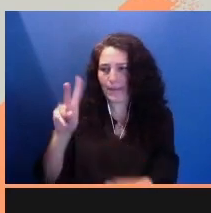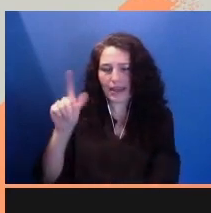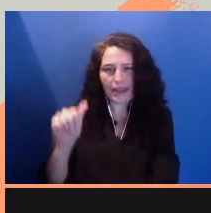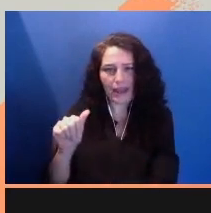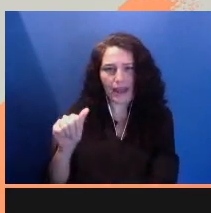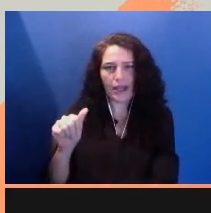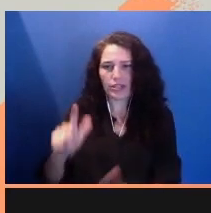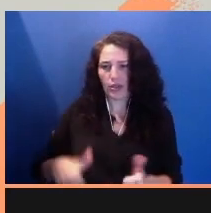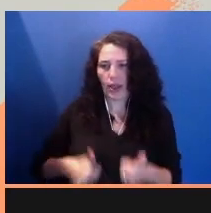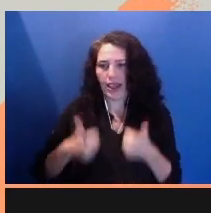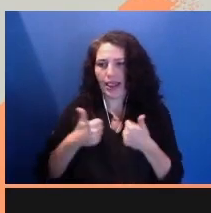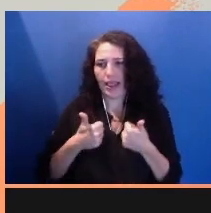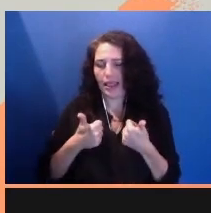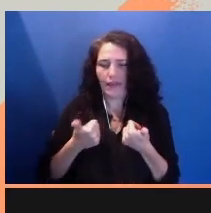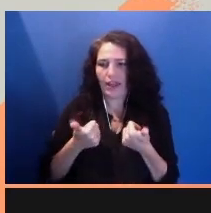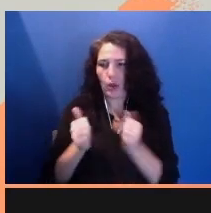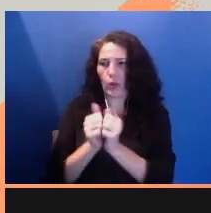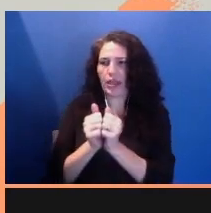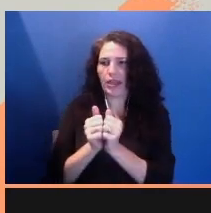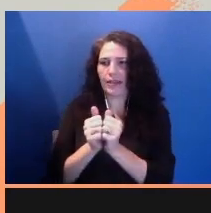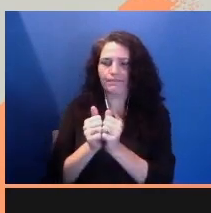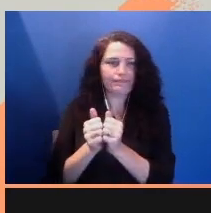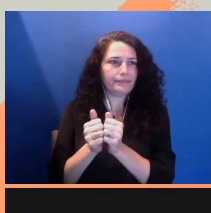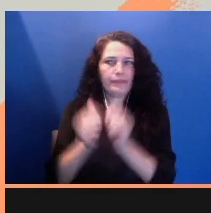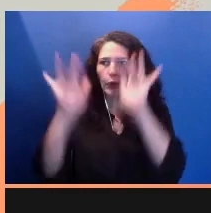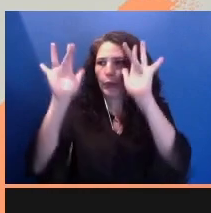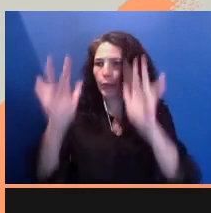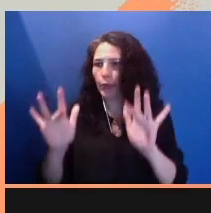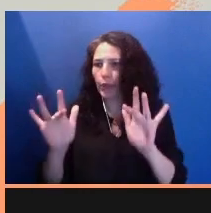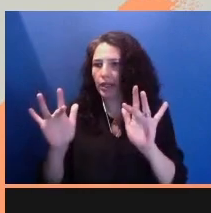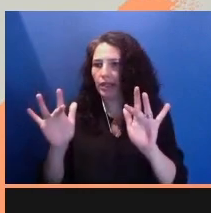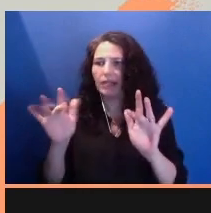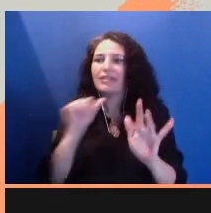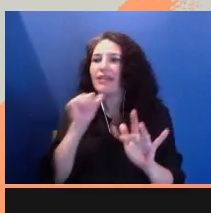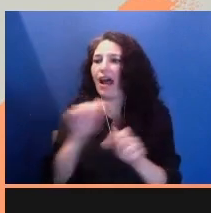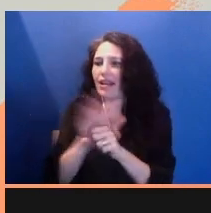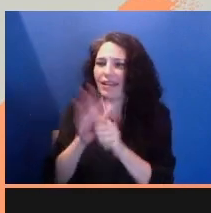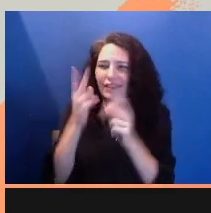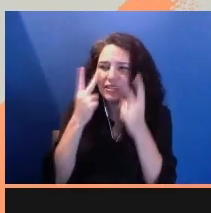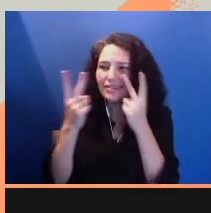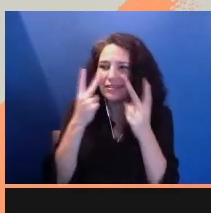and invisibility with devastating consequences.